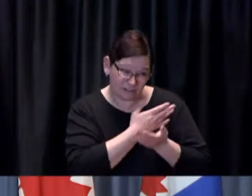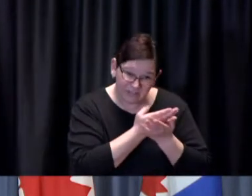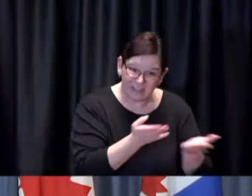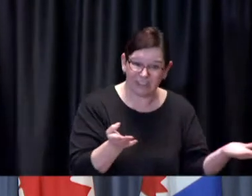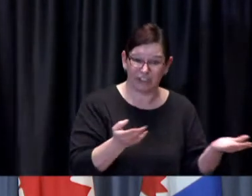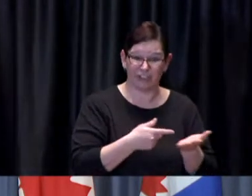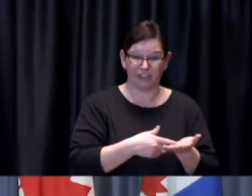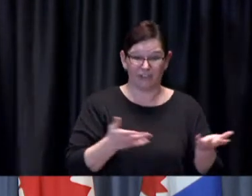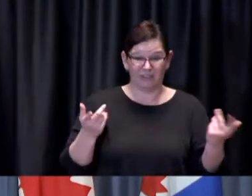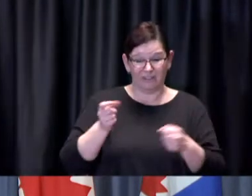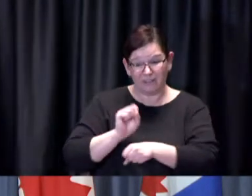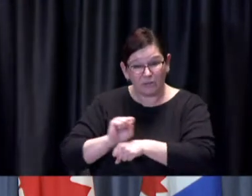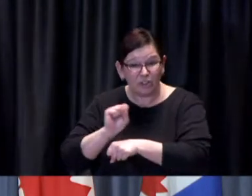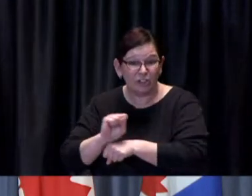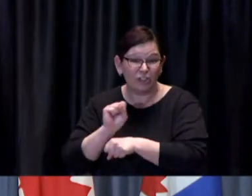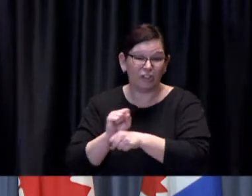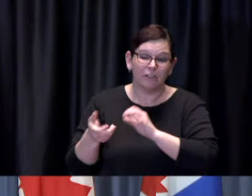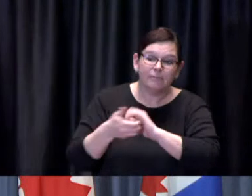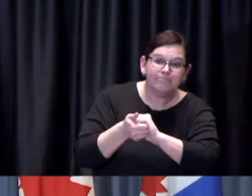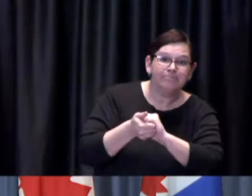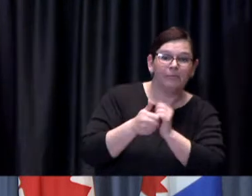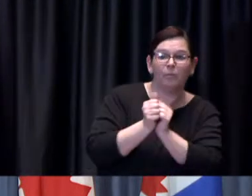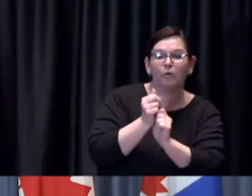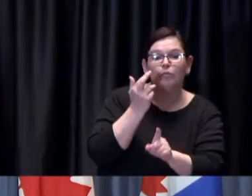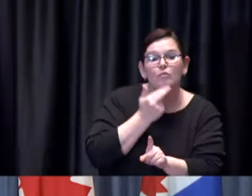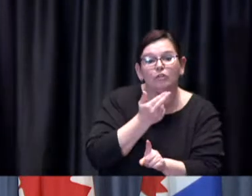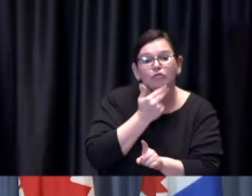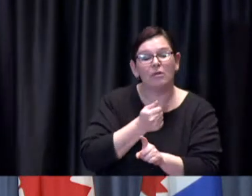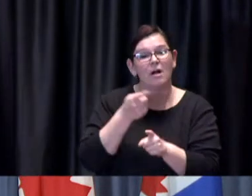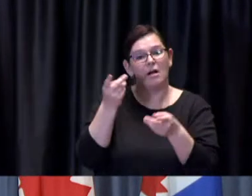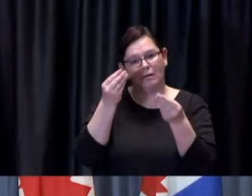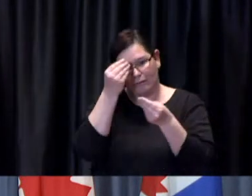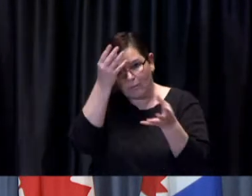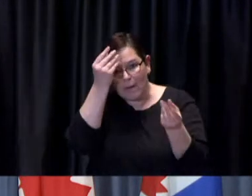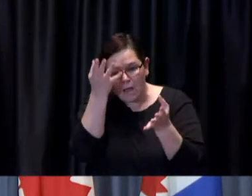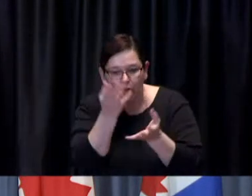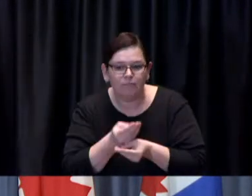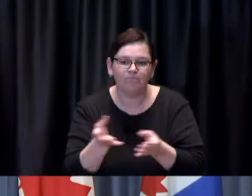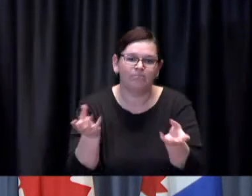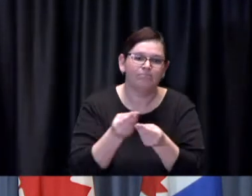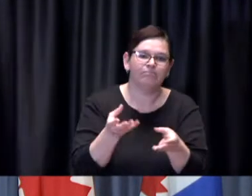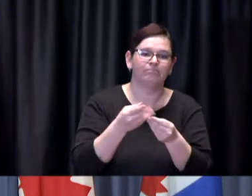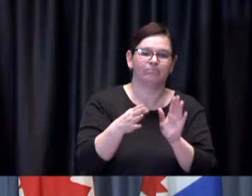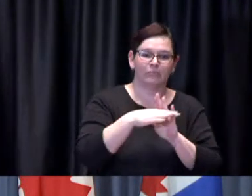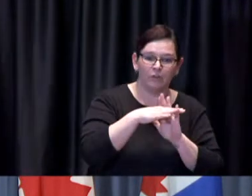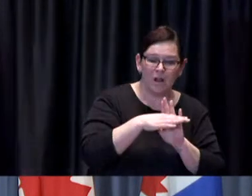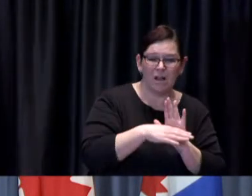to provide them with the information that they have uh agree with the challenges of them having to enforce it themselves